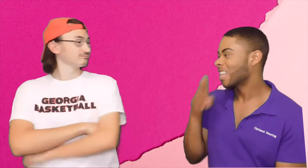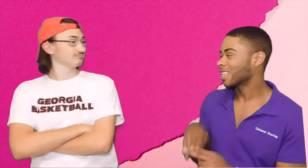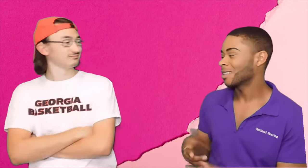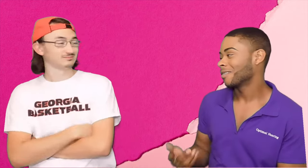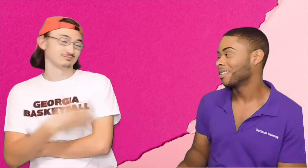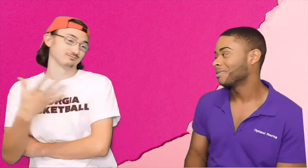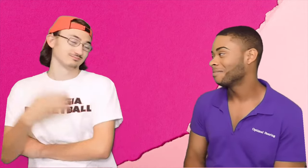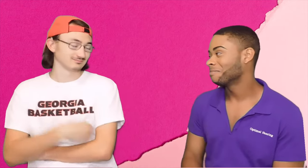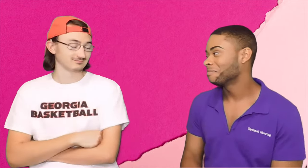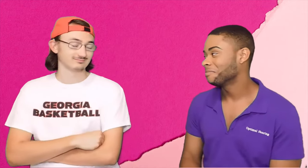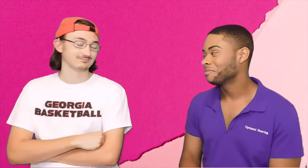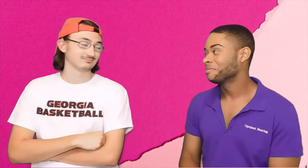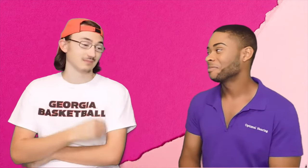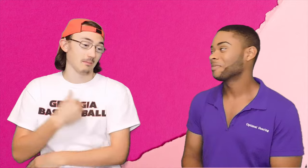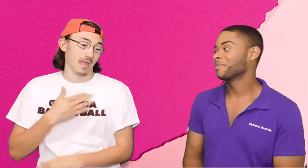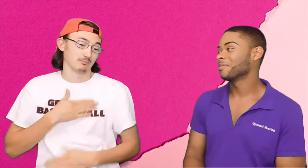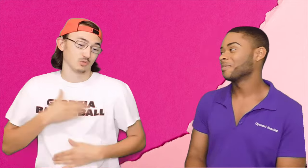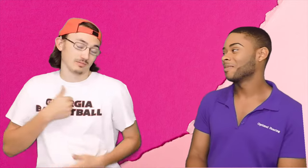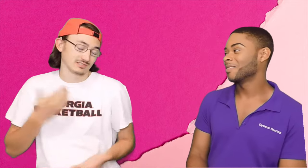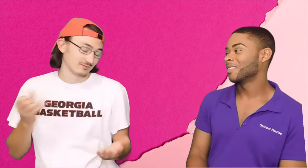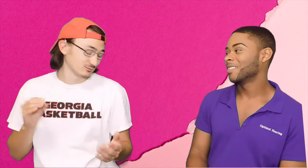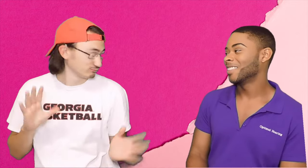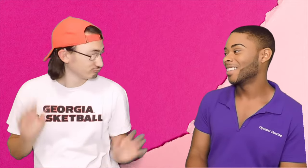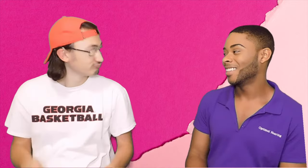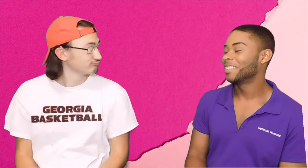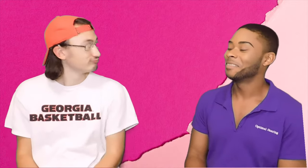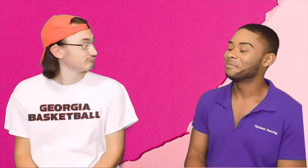Bryce: That sounds fun. Luke: you know, I'm enjoying myself so..